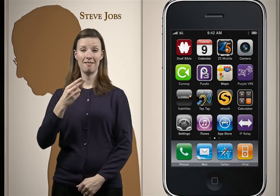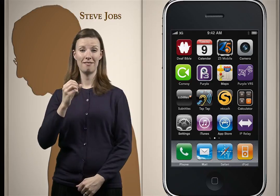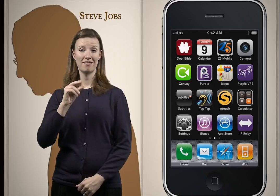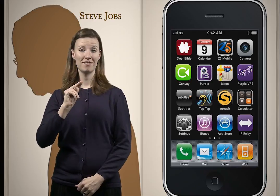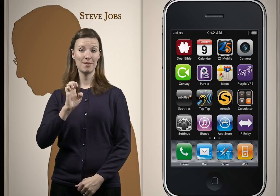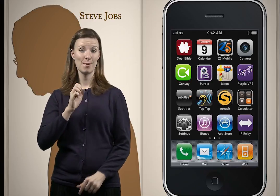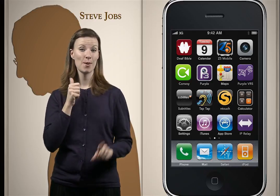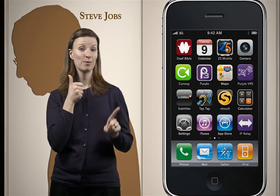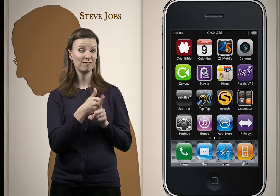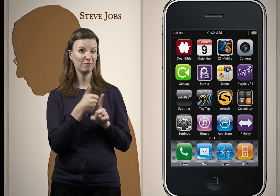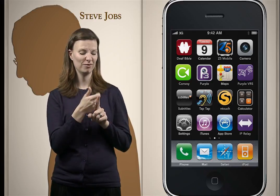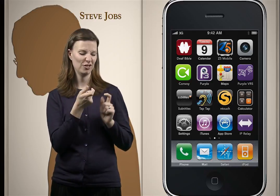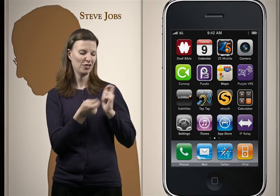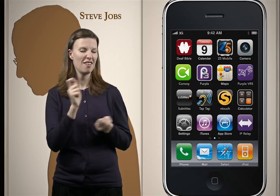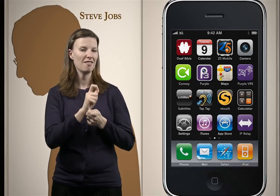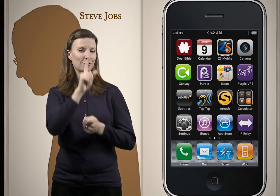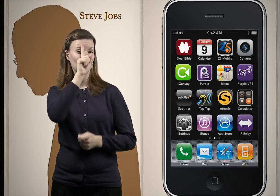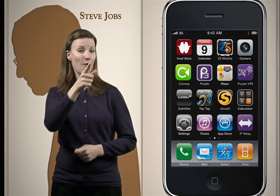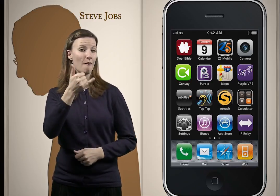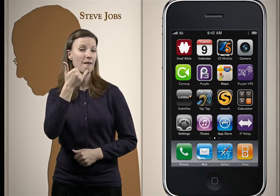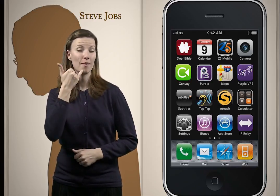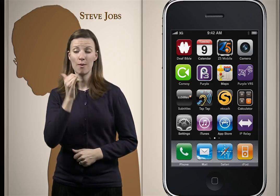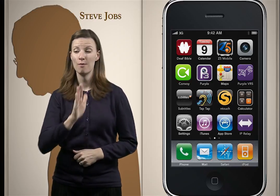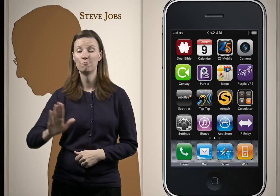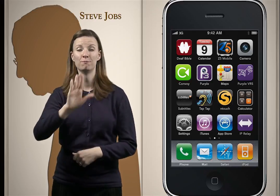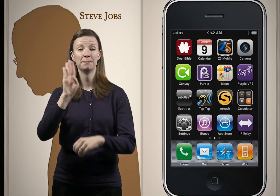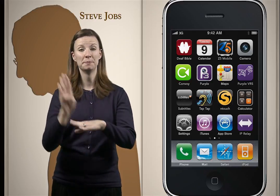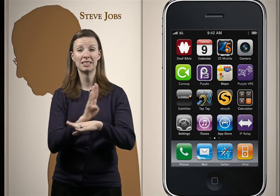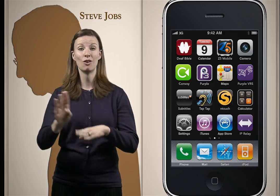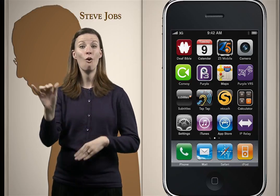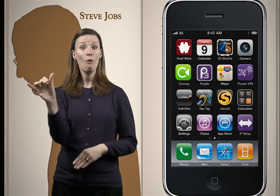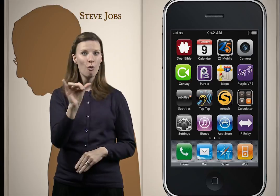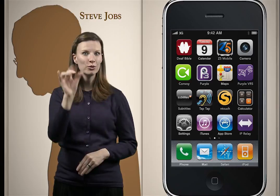The IPhone changed the smart phone industry drastically and greatly impacted the Deaf community.